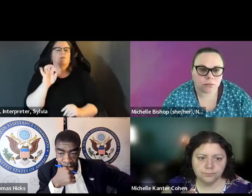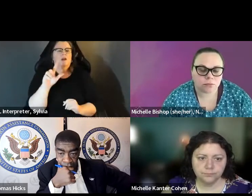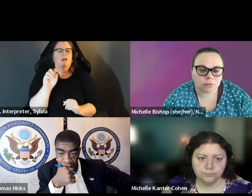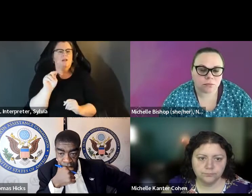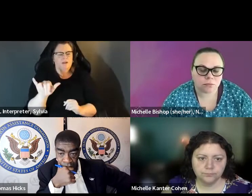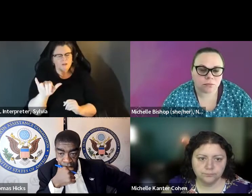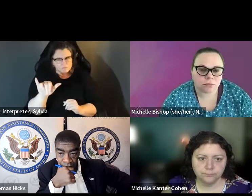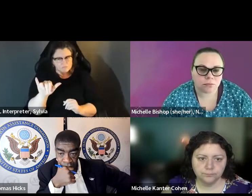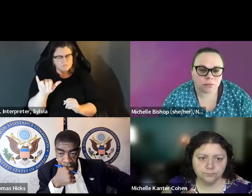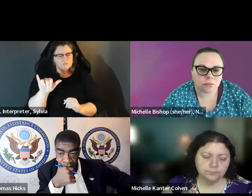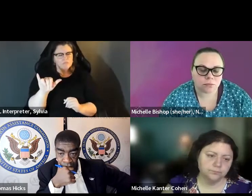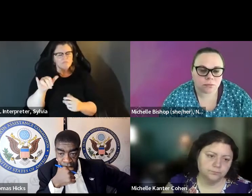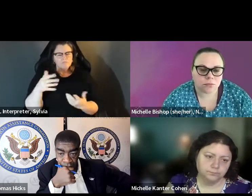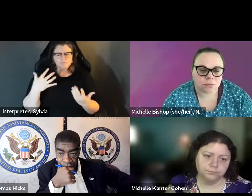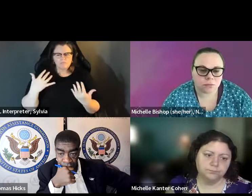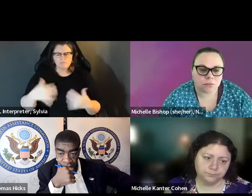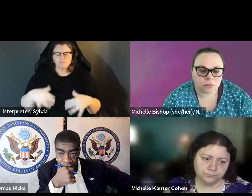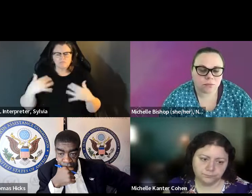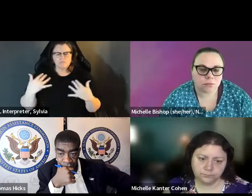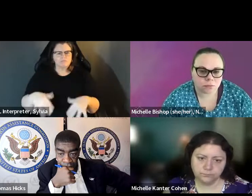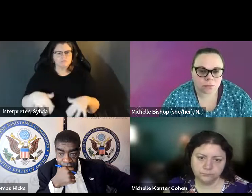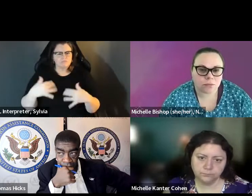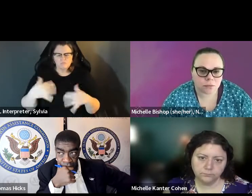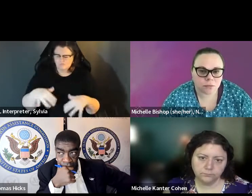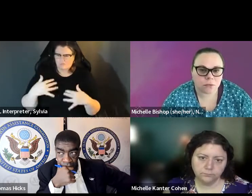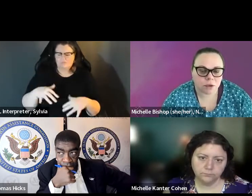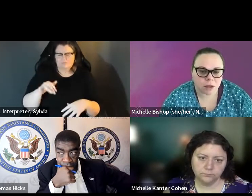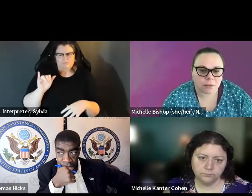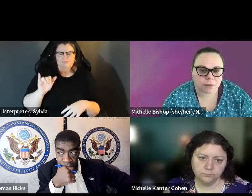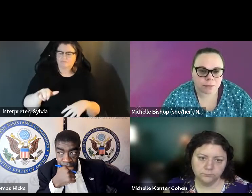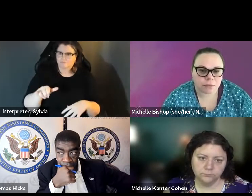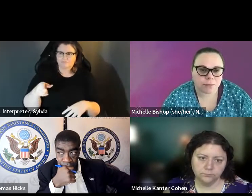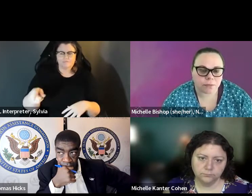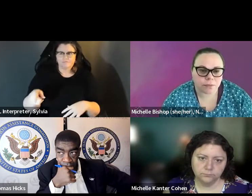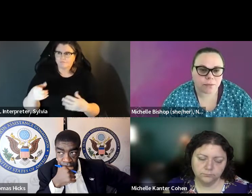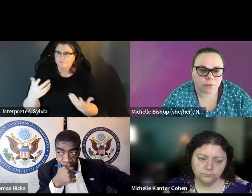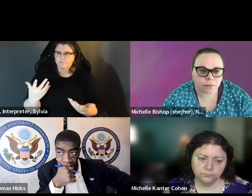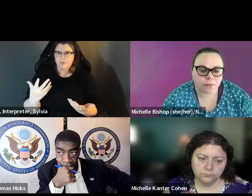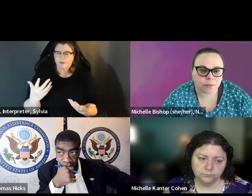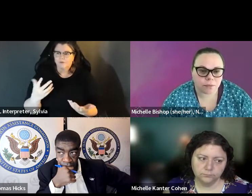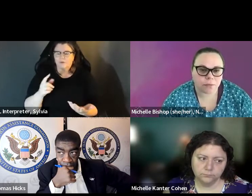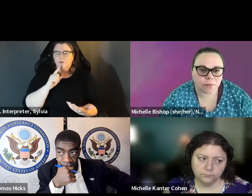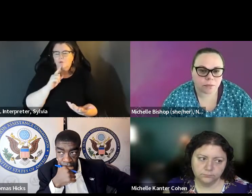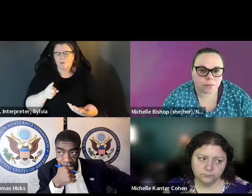vote. And what kind of impact does that have, chilling effect on who can assist and on voter supporting and assisting one another. So that -- you know, this was